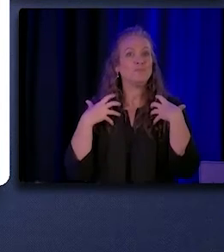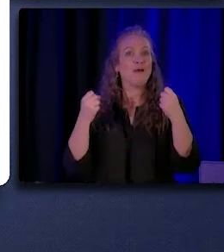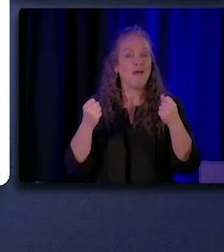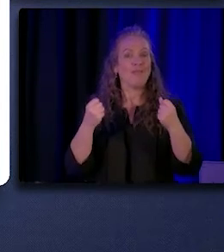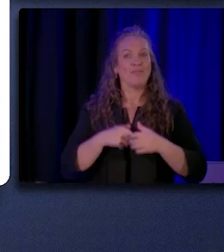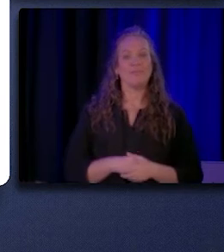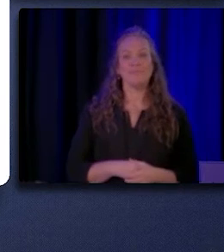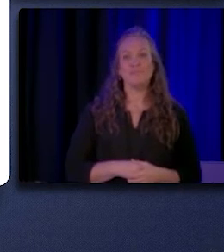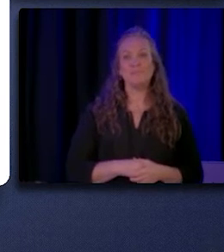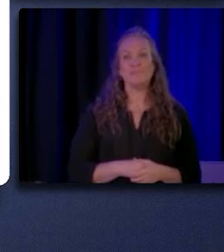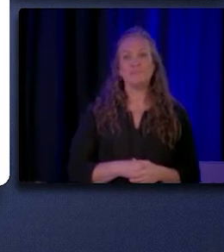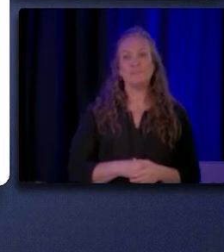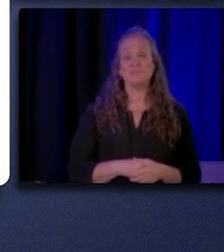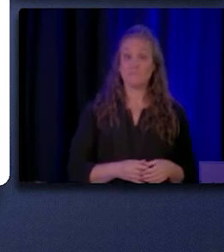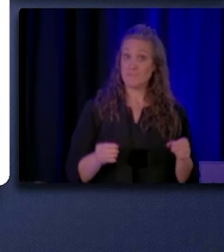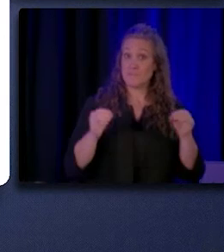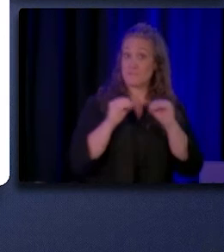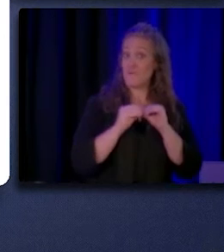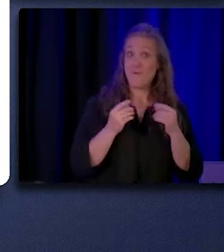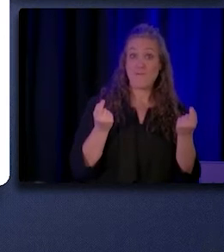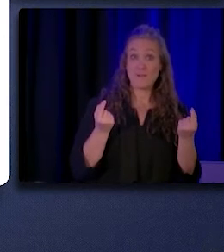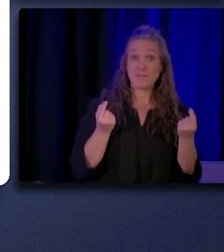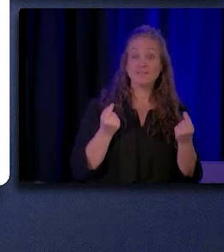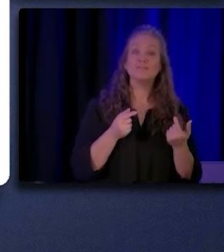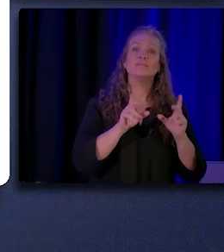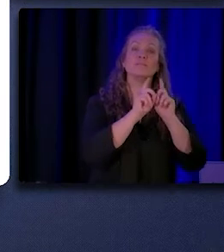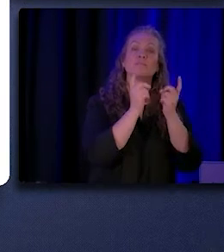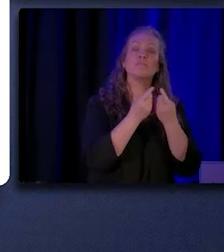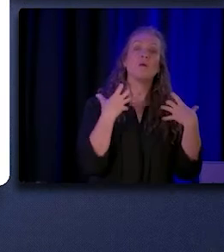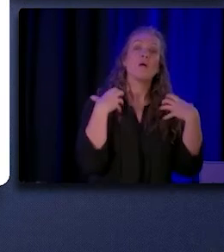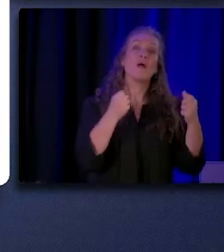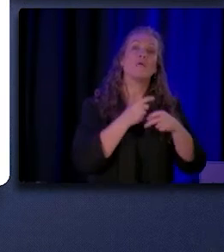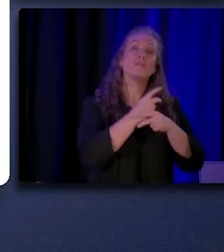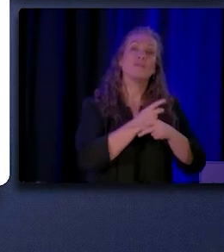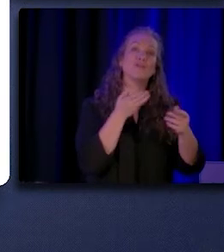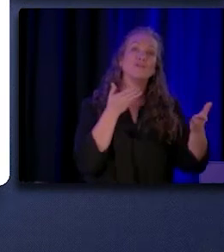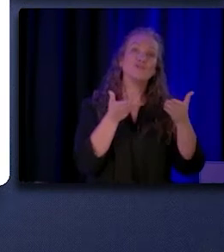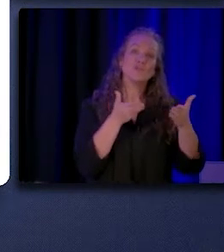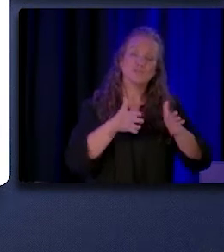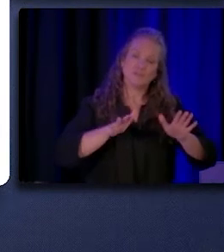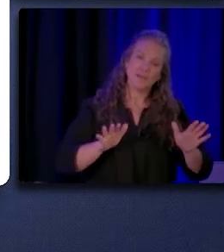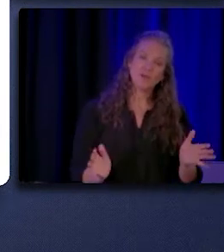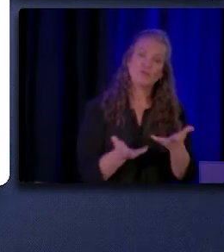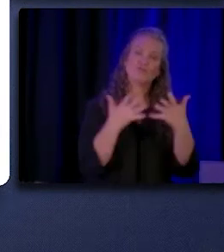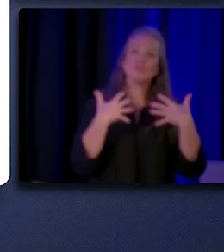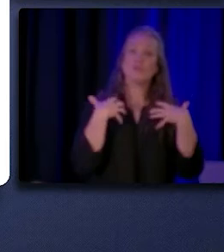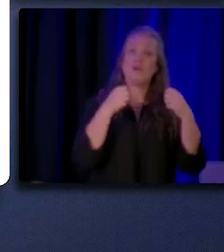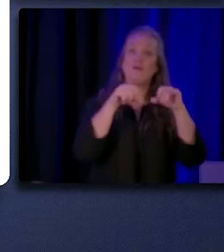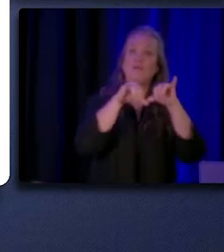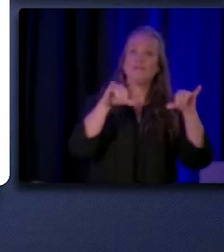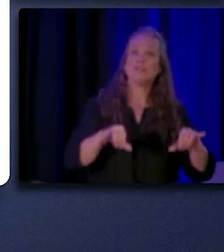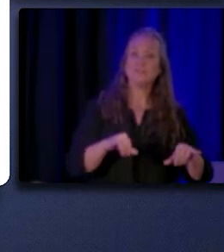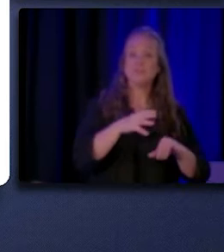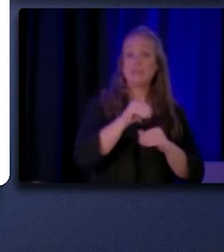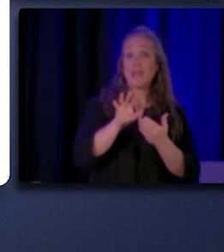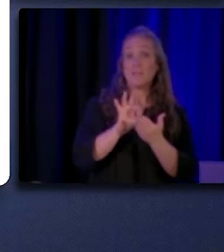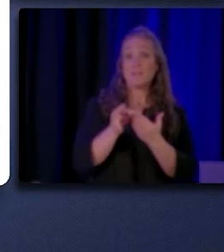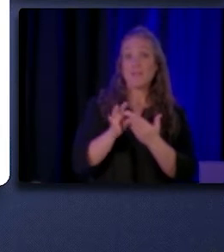Additionally, as I think many of you know, the Department of Healthcare Services is encouraging health systems and Medi-Cal managed care plans